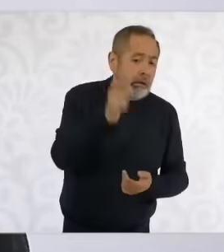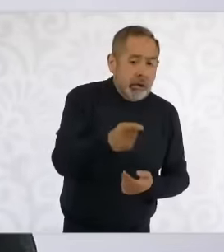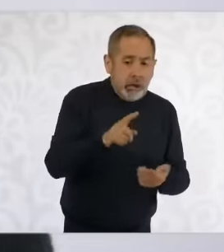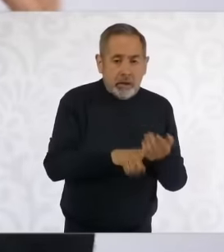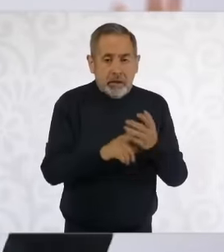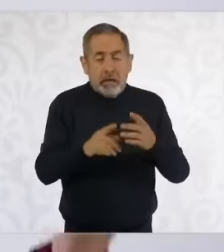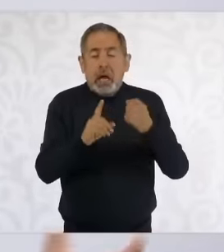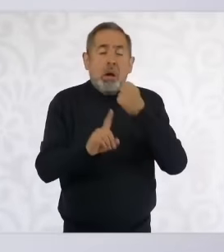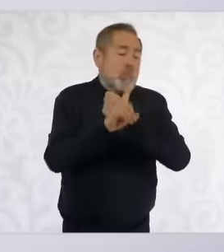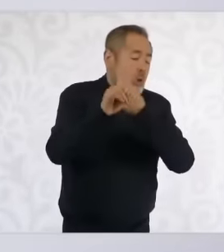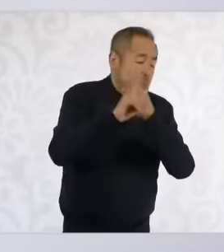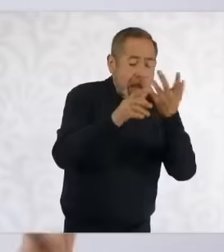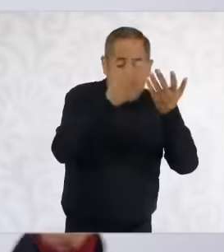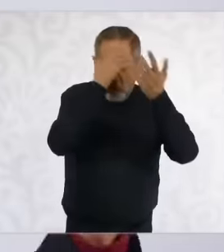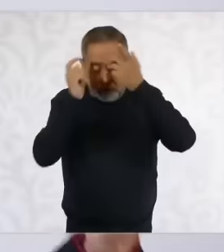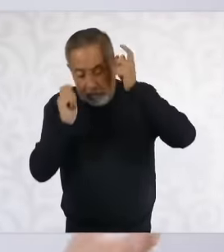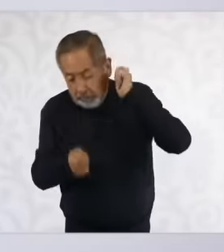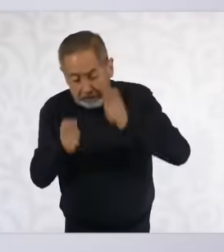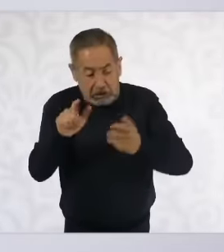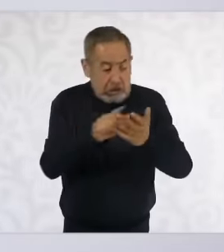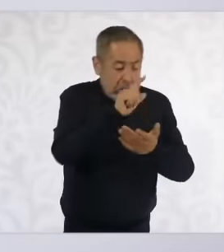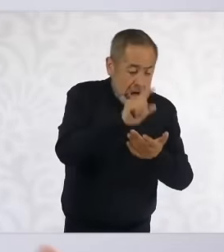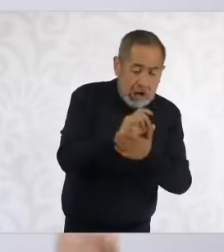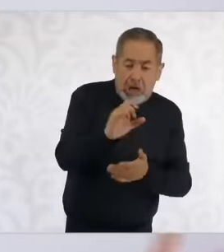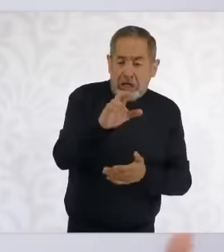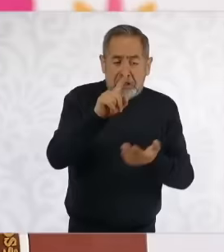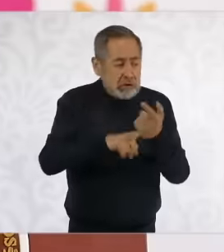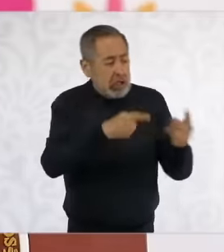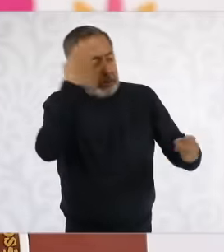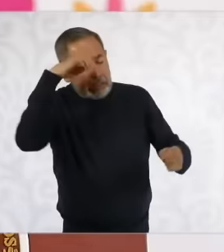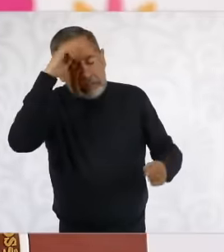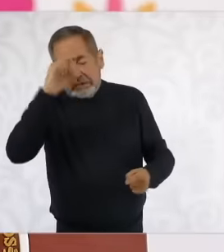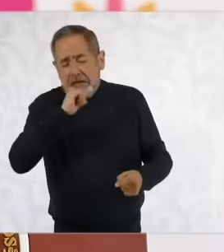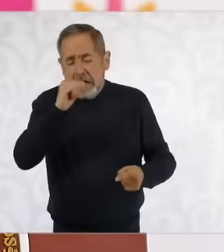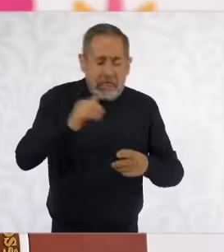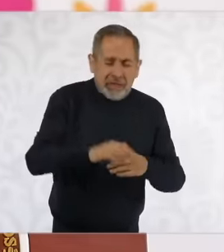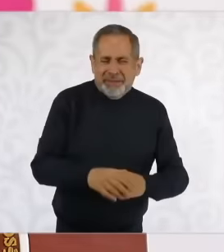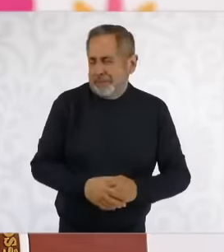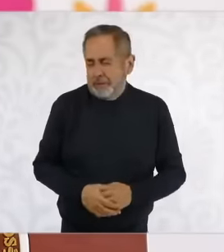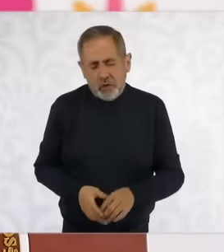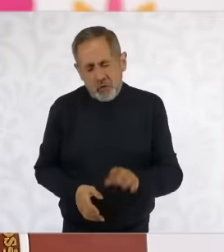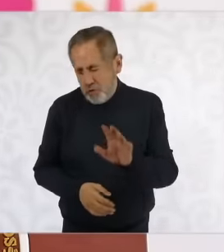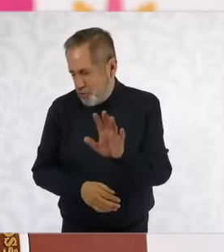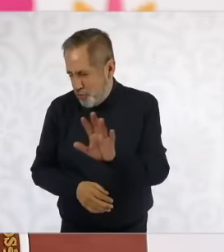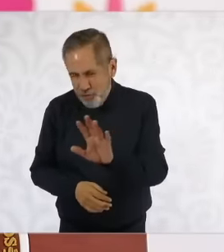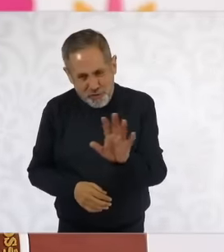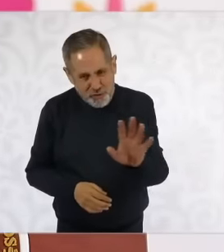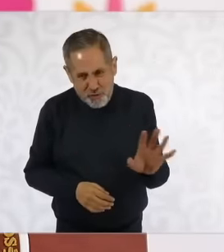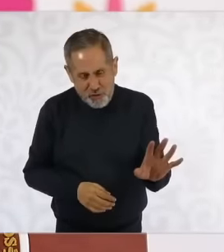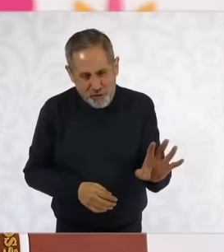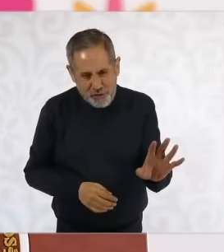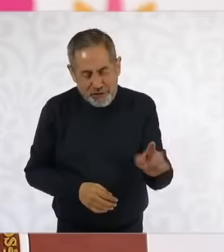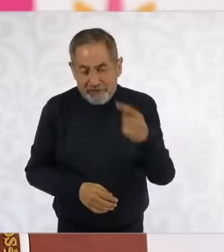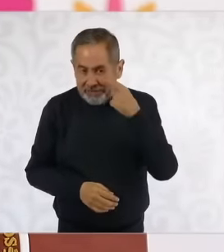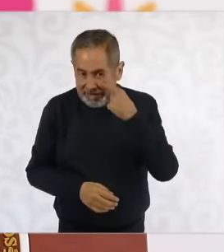crisis of the judiciary because it does not have experience it does not know well eight is requested on